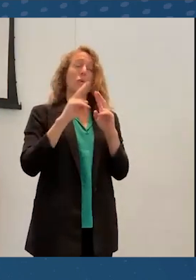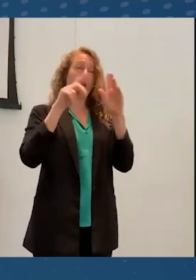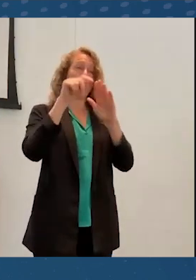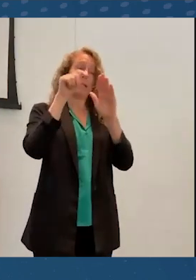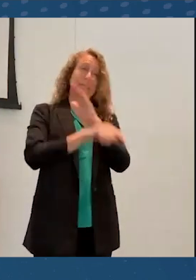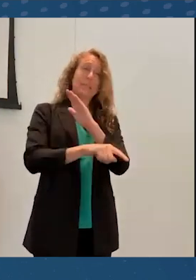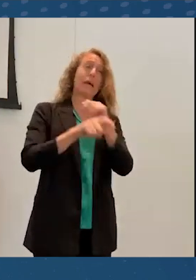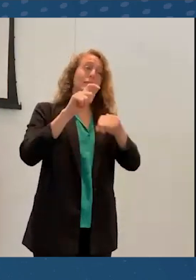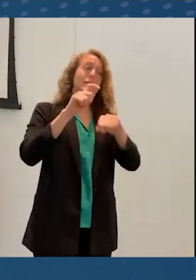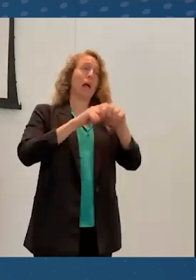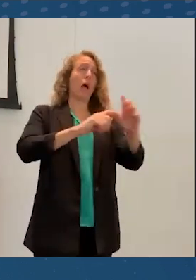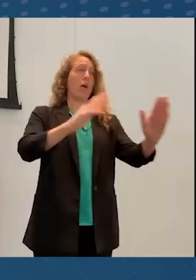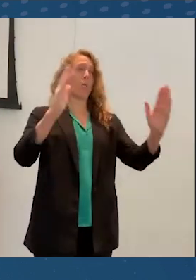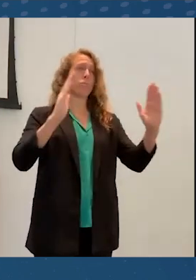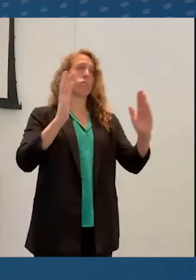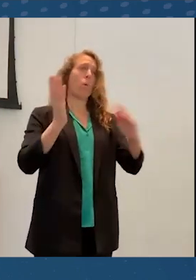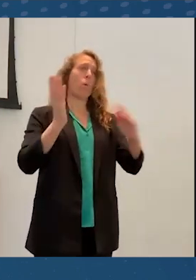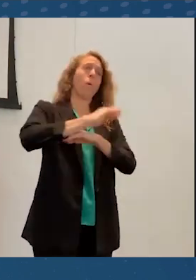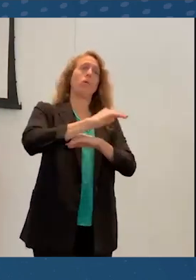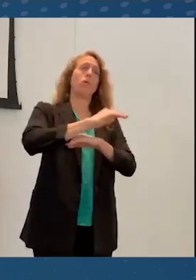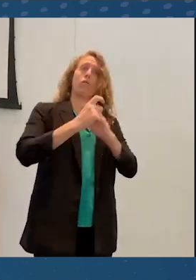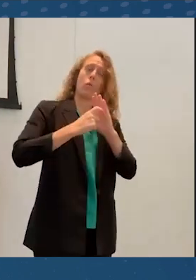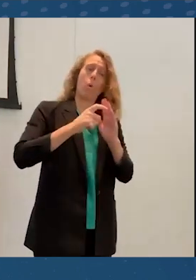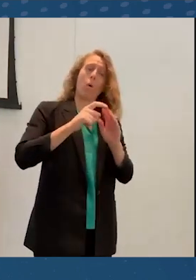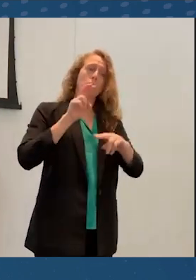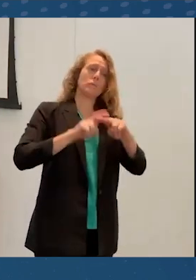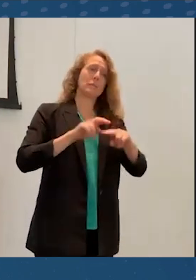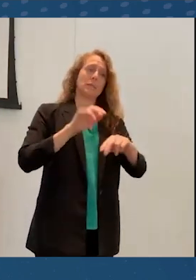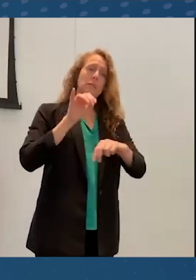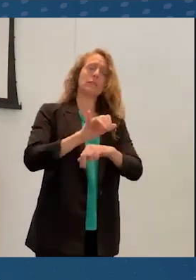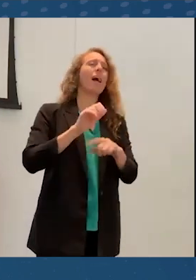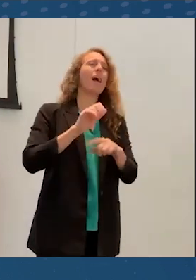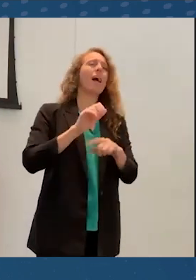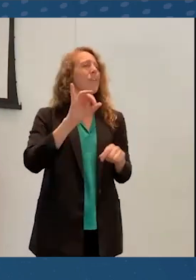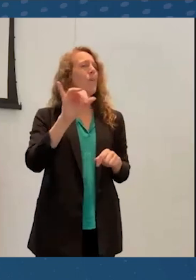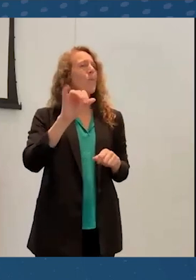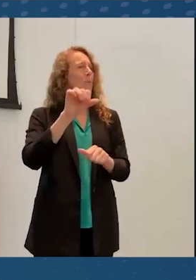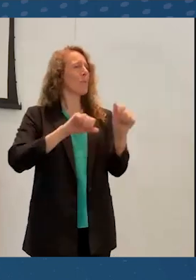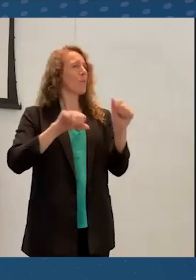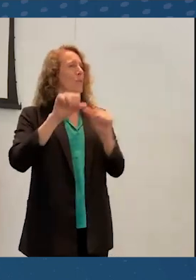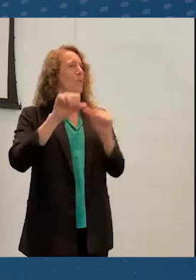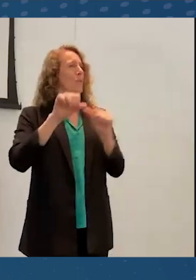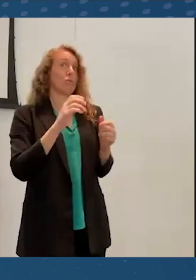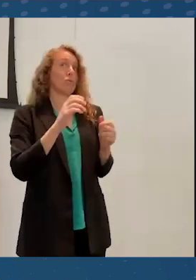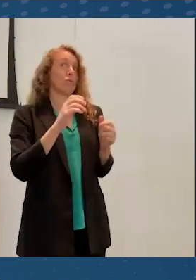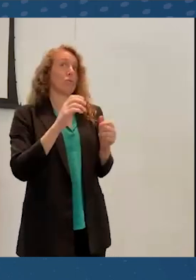requirements and their social demands, which can provide different challenges for different individuals.